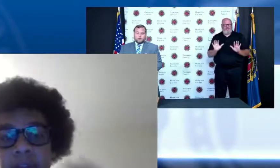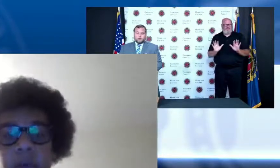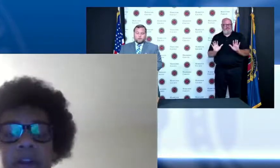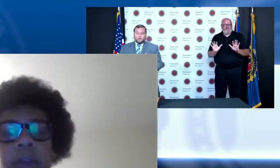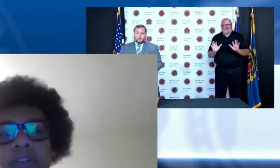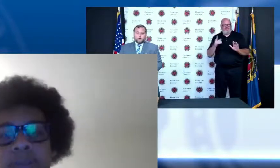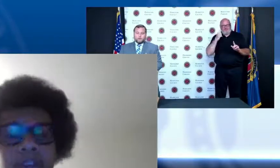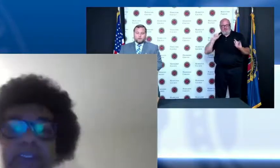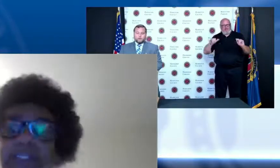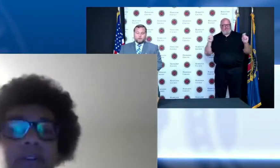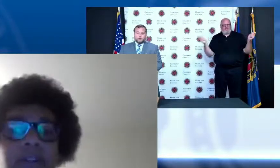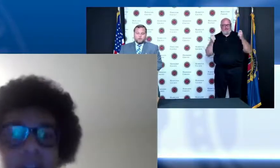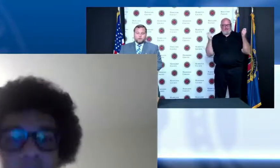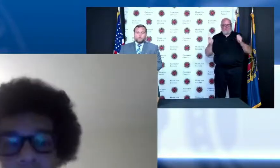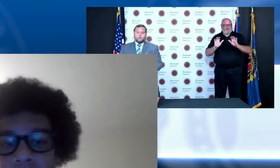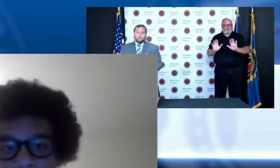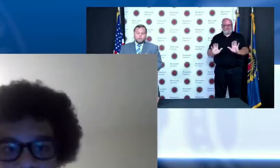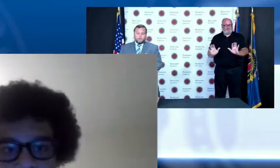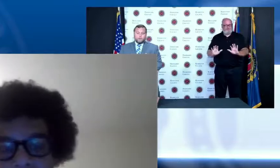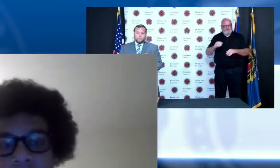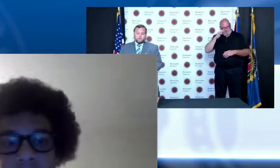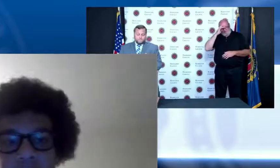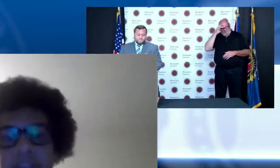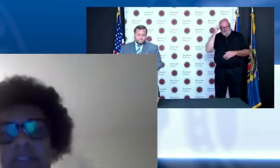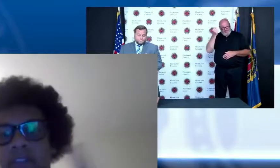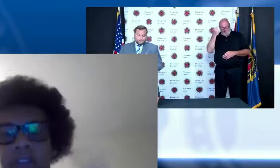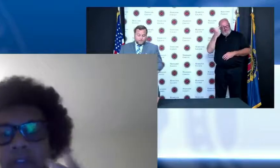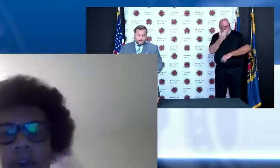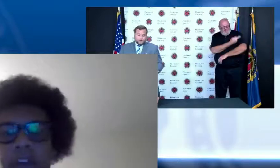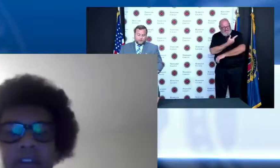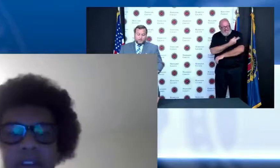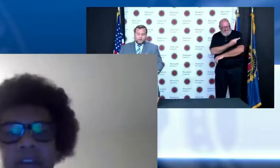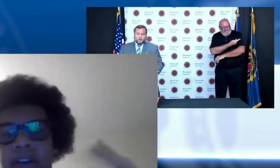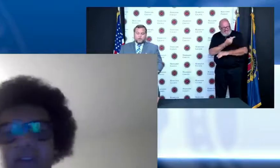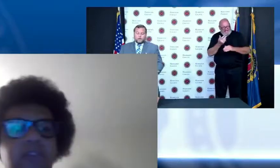lot of lowered numbers but there is still a lot of Covid in the community is it still too early to